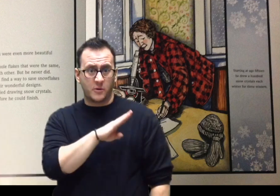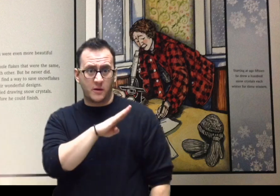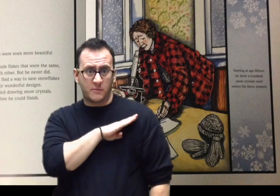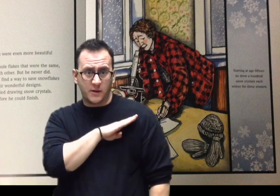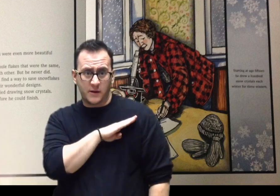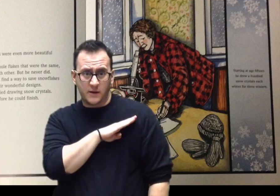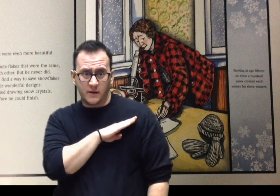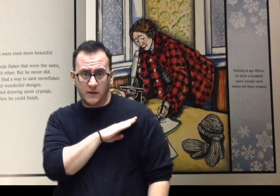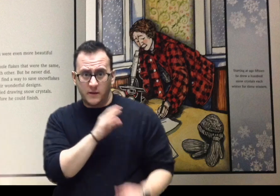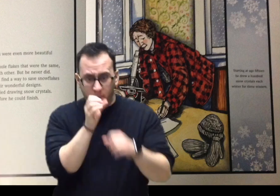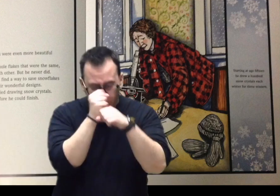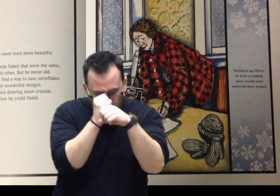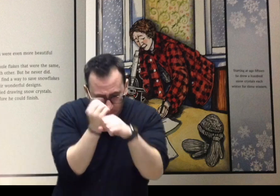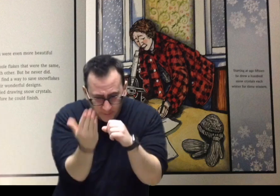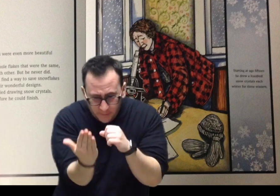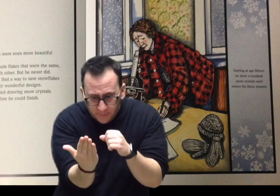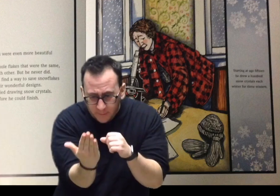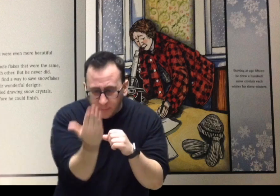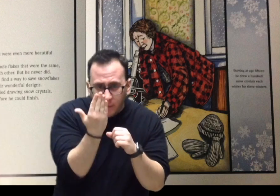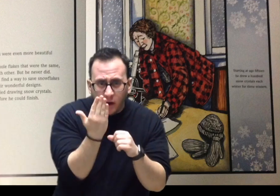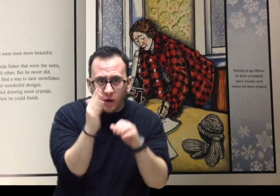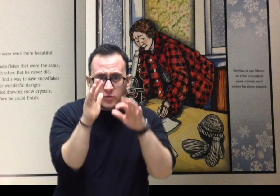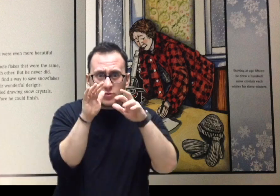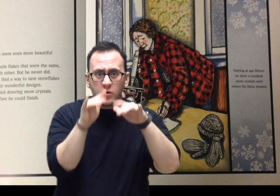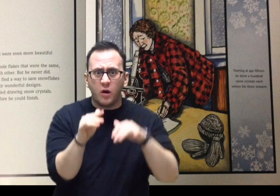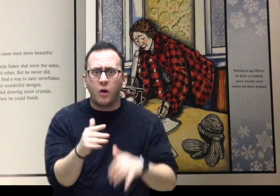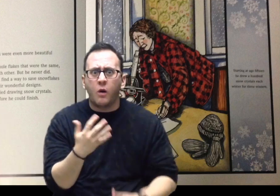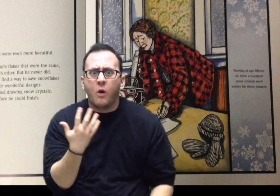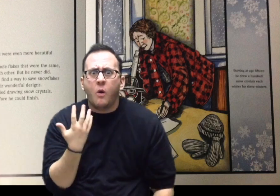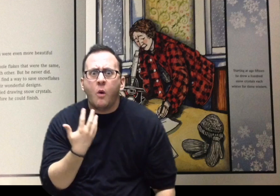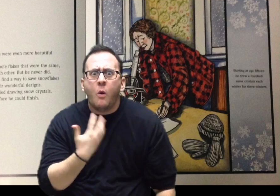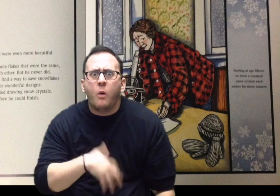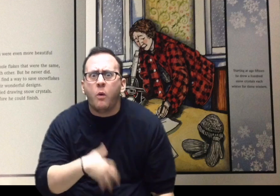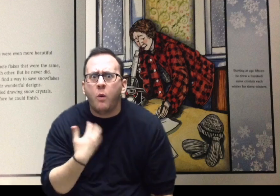Central Story: Their intricate patterns were even more beautiful than he had imagined.